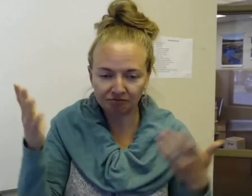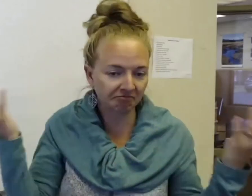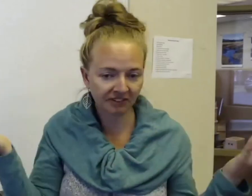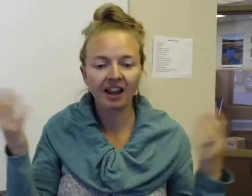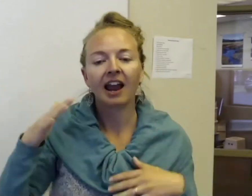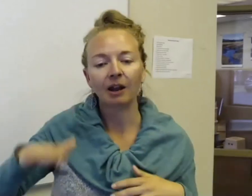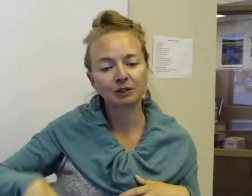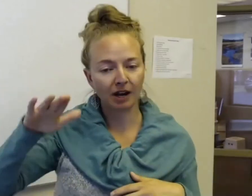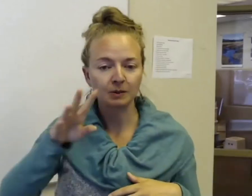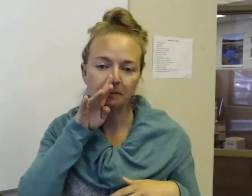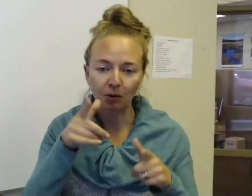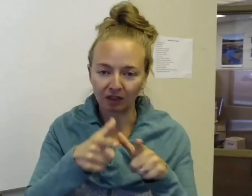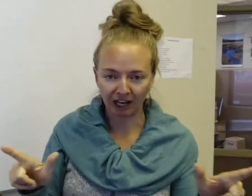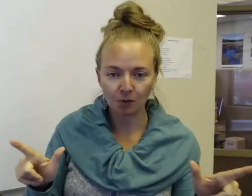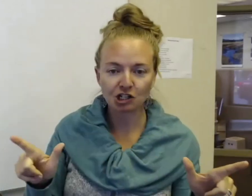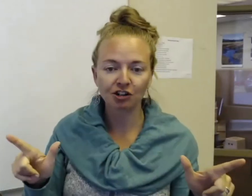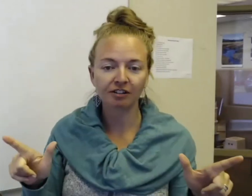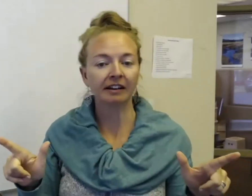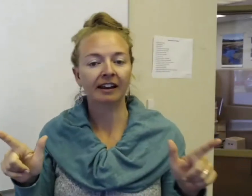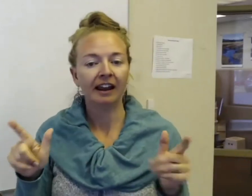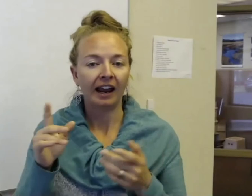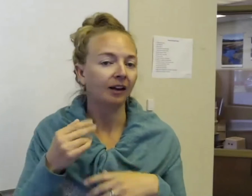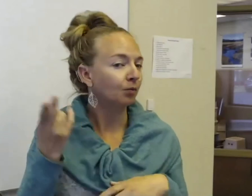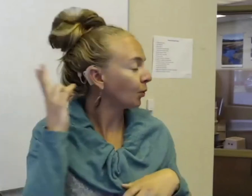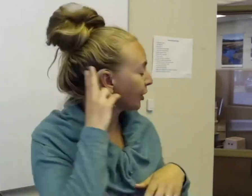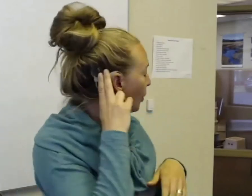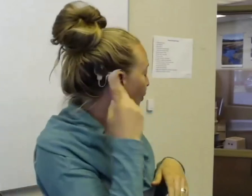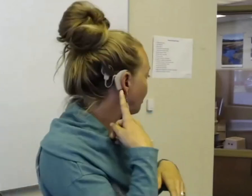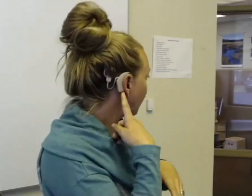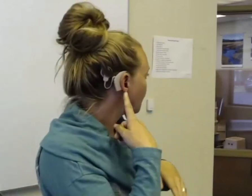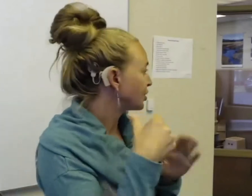And I was raised with spoken language. And I wear a cochlear implant, which is a surgically